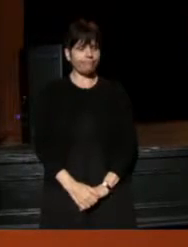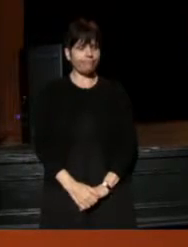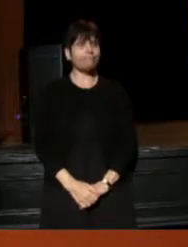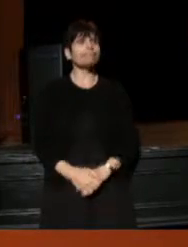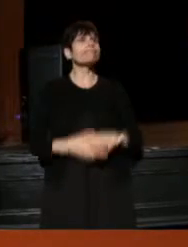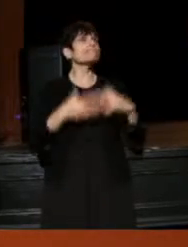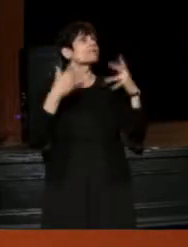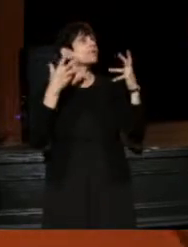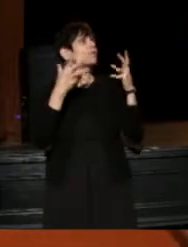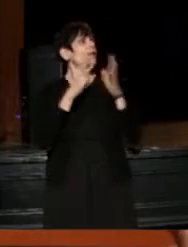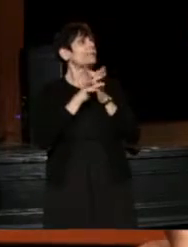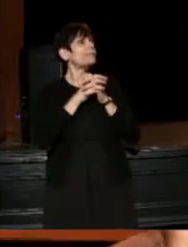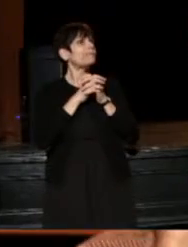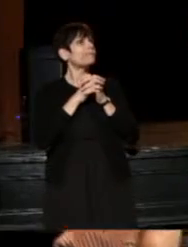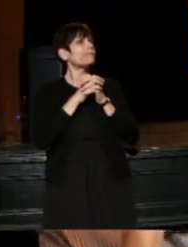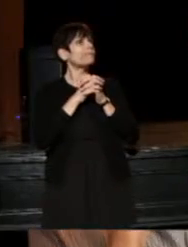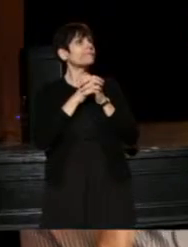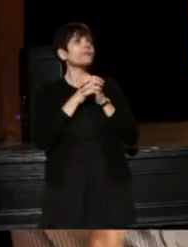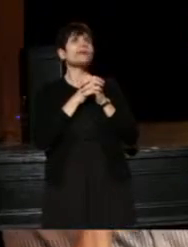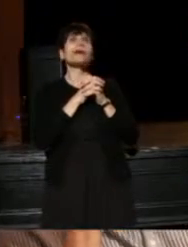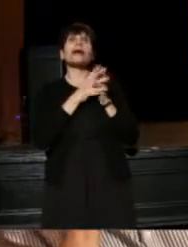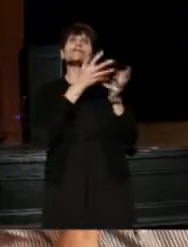(Jim) Well, talk amongst yourselves.